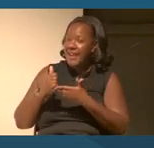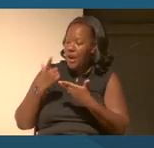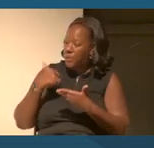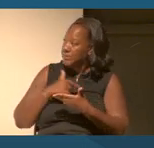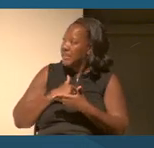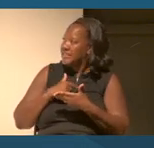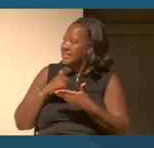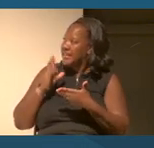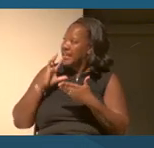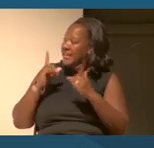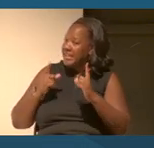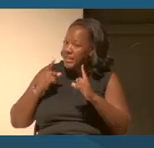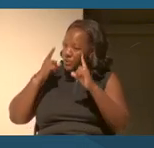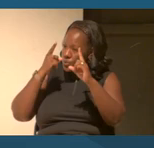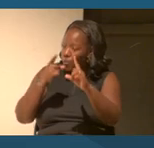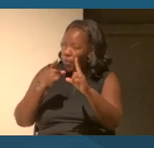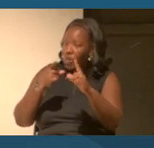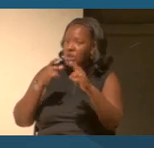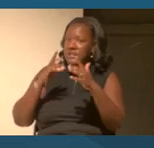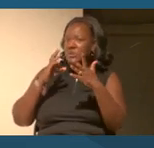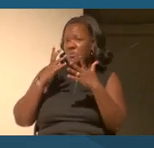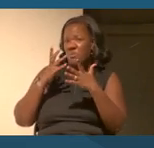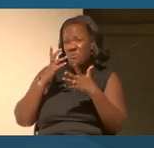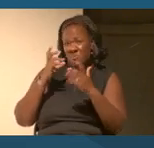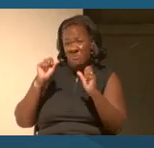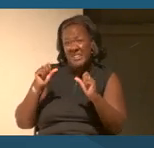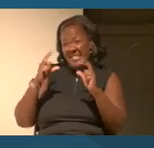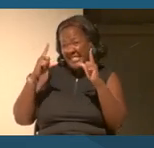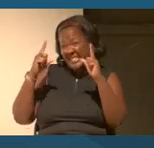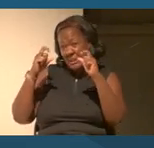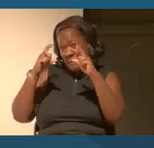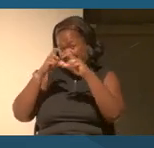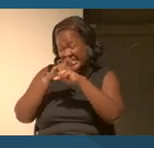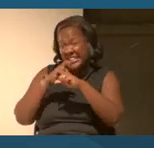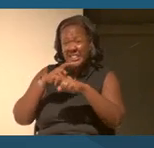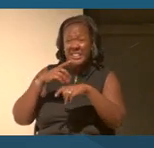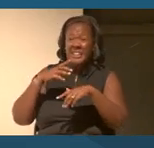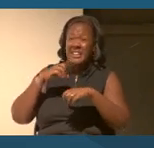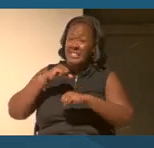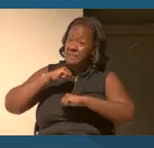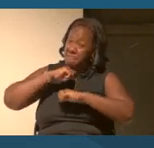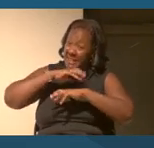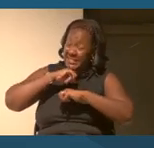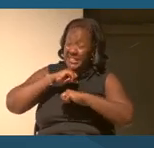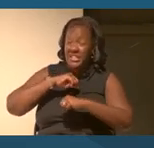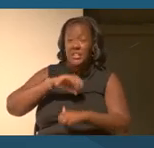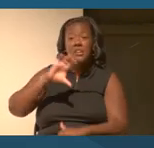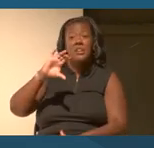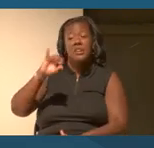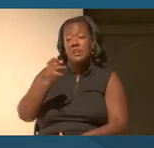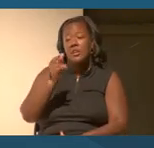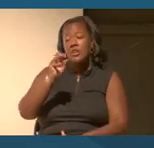the complexities, the messiness. As James Baldwin said, you know the long, large, beautiful, horrible, kind of more horrible